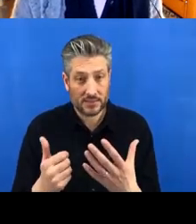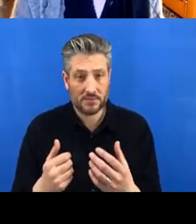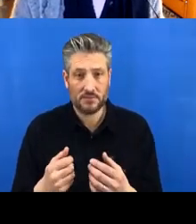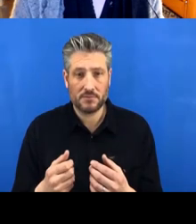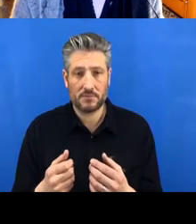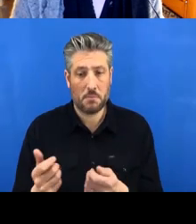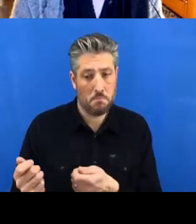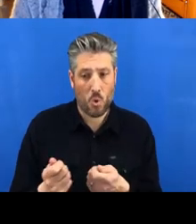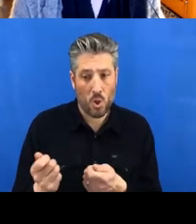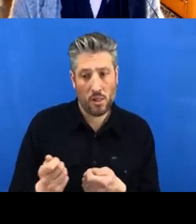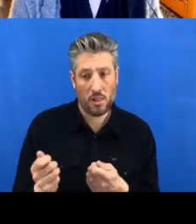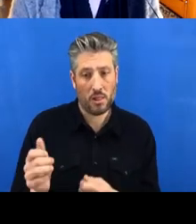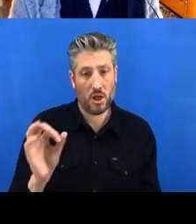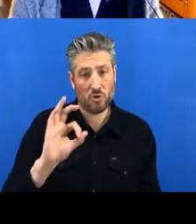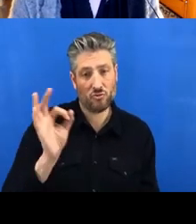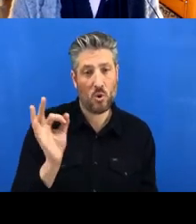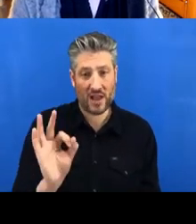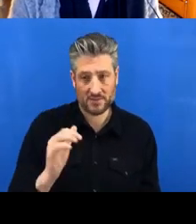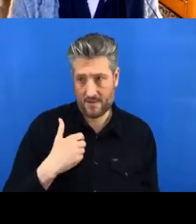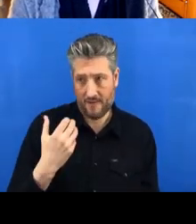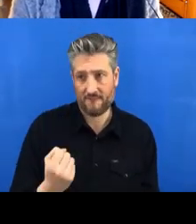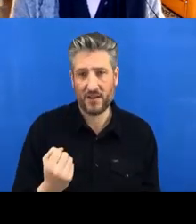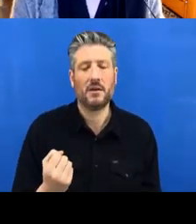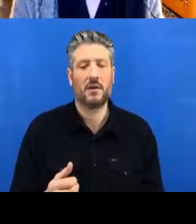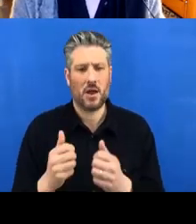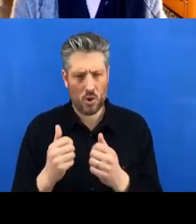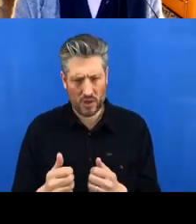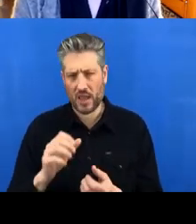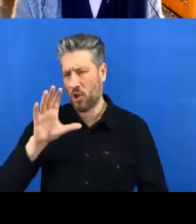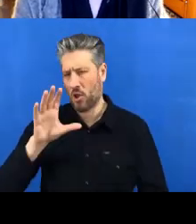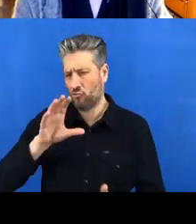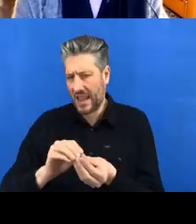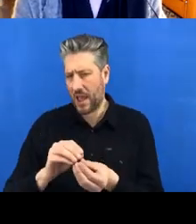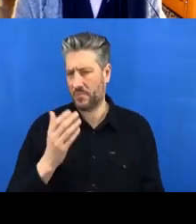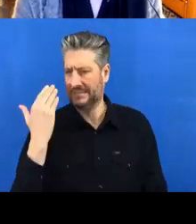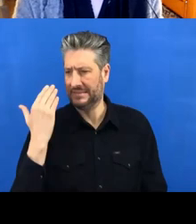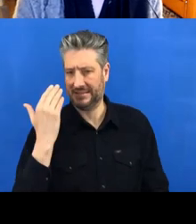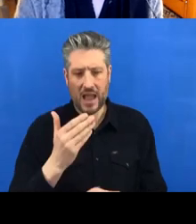Okay, so I’m just going to do a recap of that exercise and then maybe we'll have like another five minute break just for